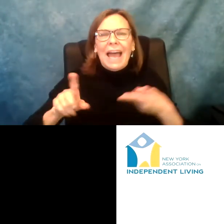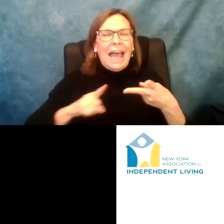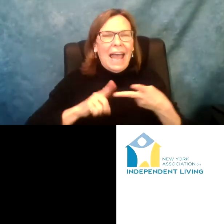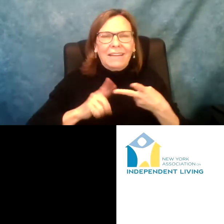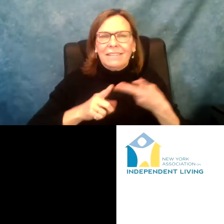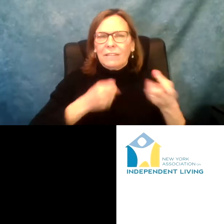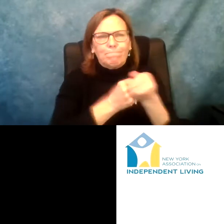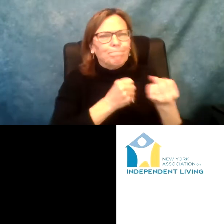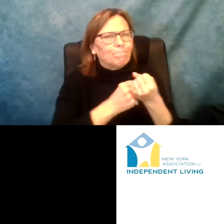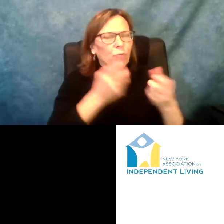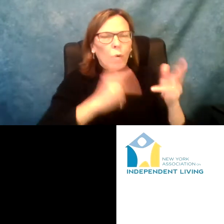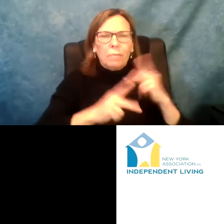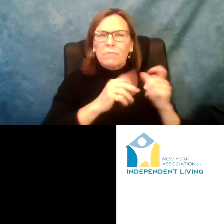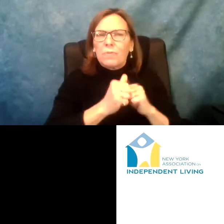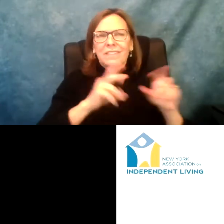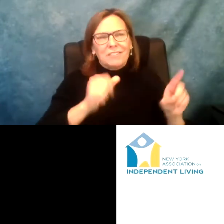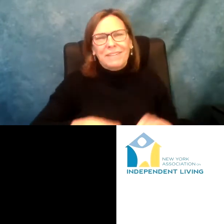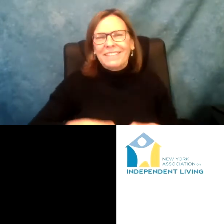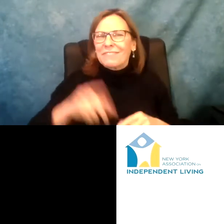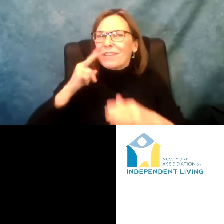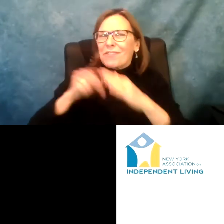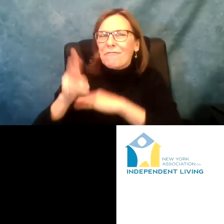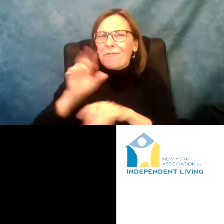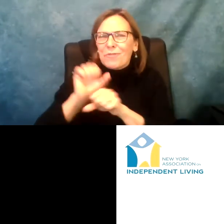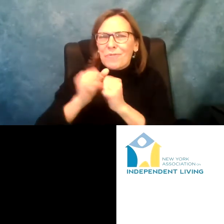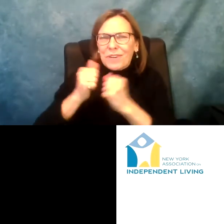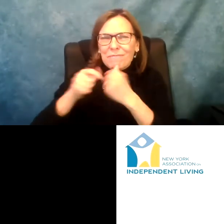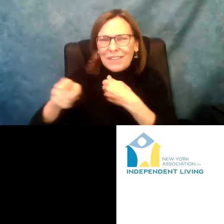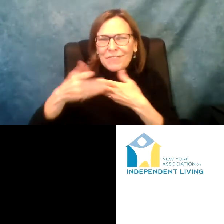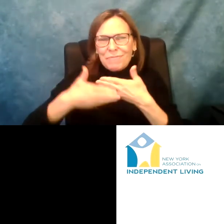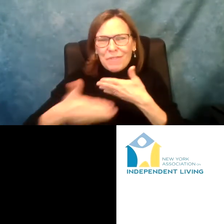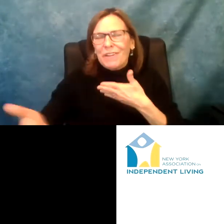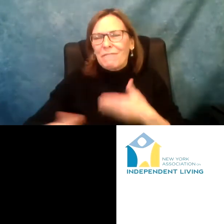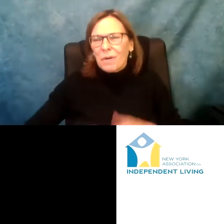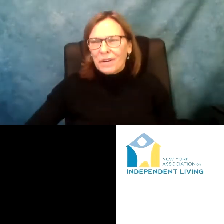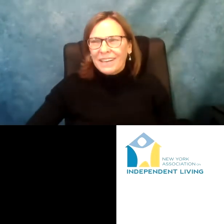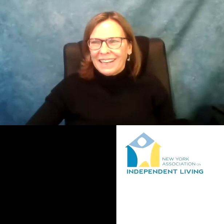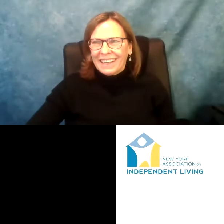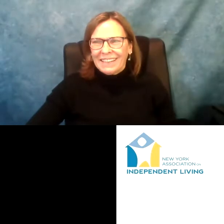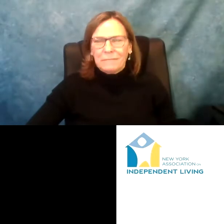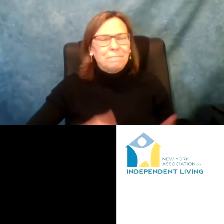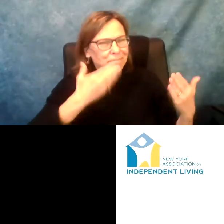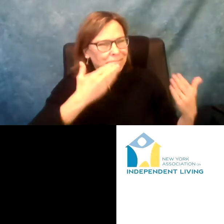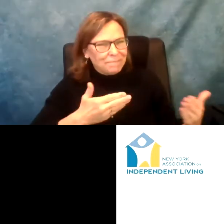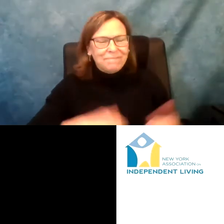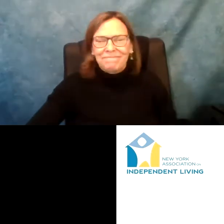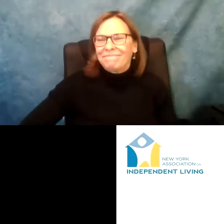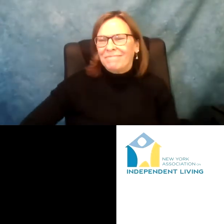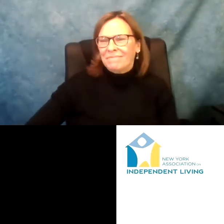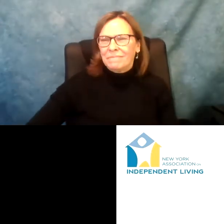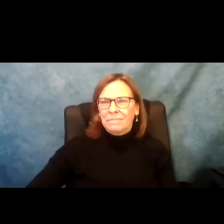assemblywoman, Anna Kelles. We look forward to working with you moving